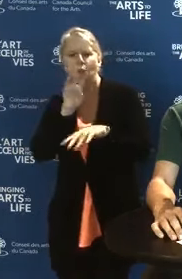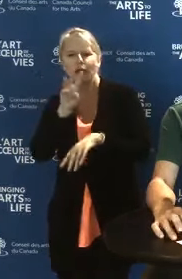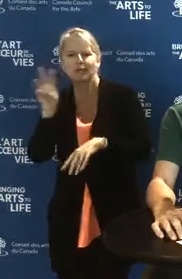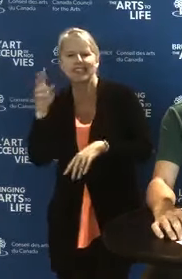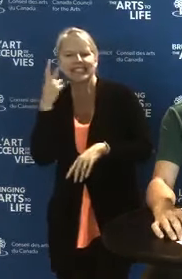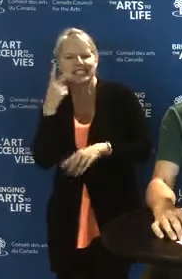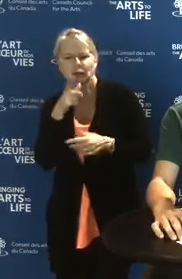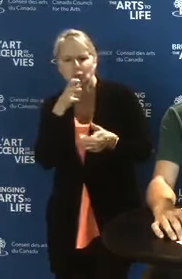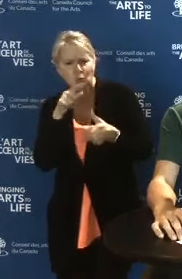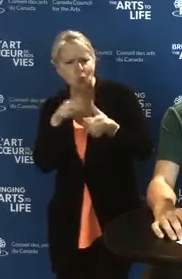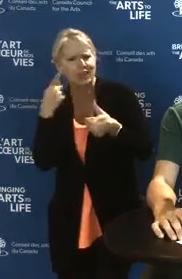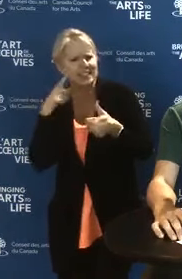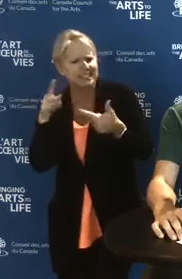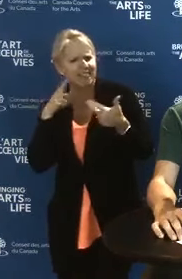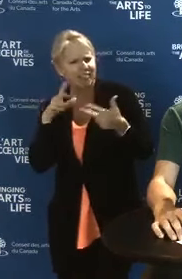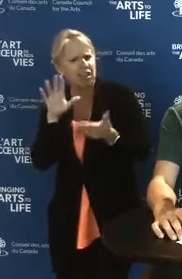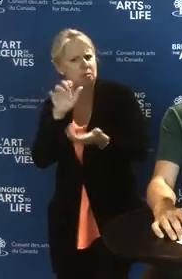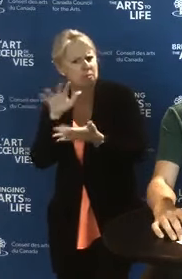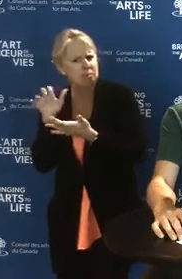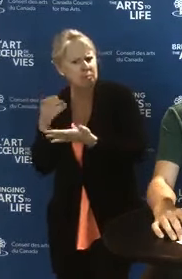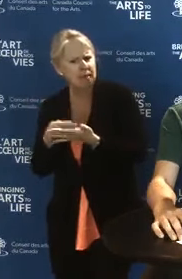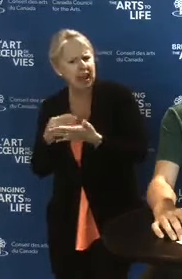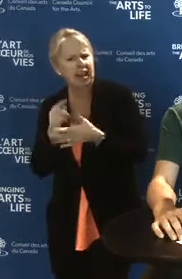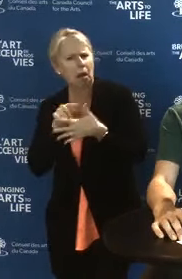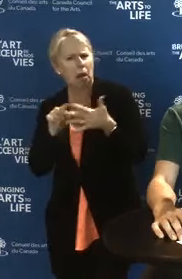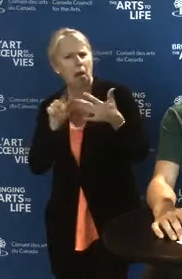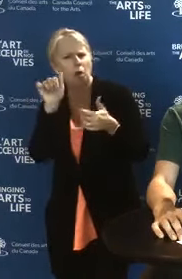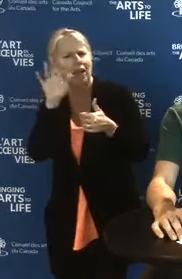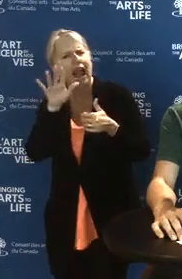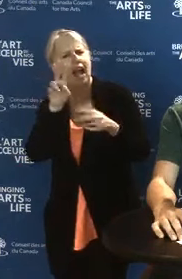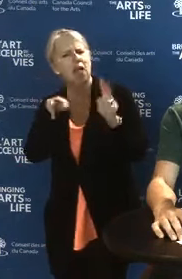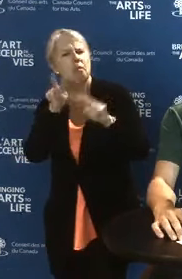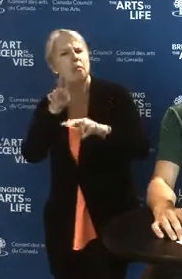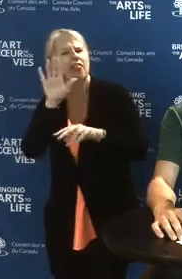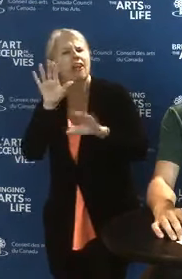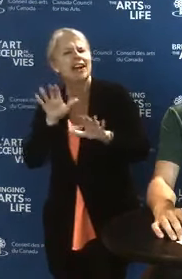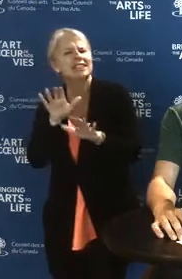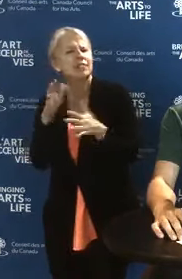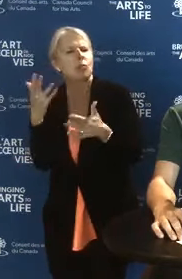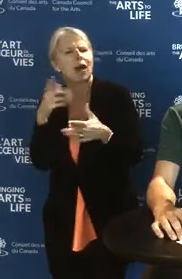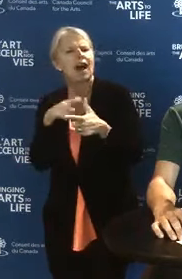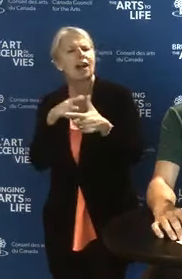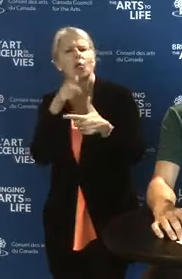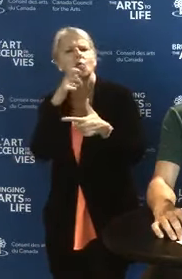You'll find there the types of activities along with their list of partners.